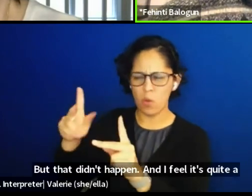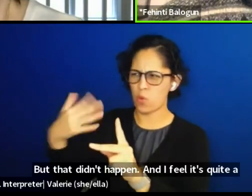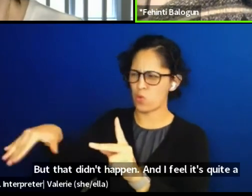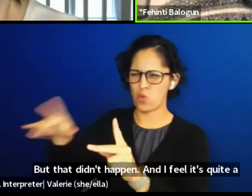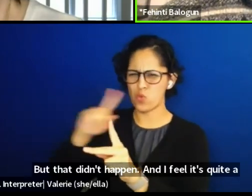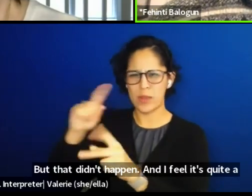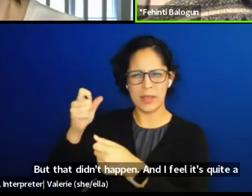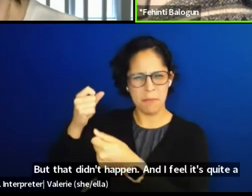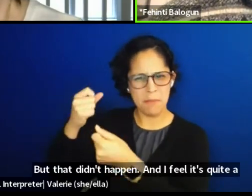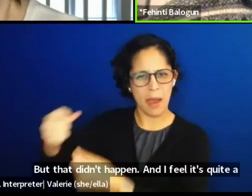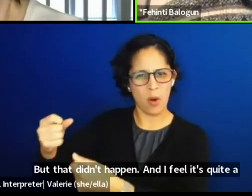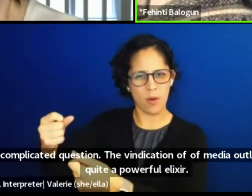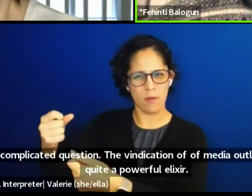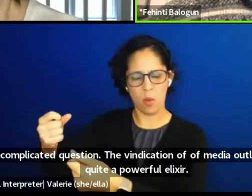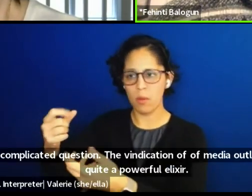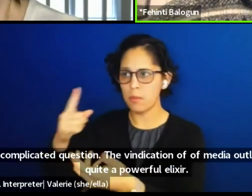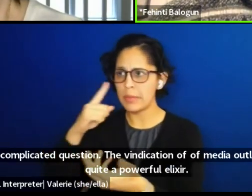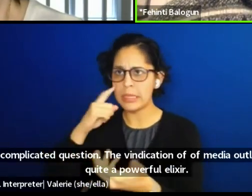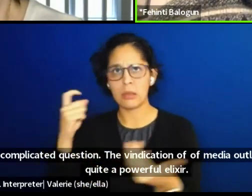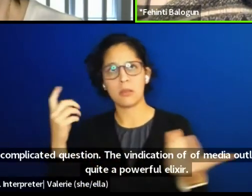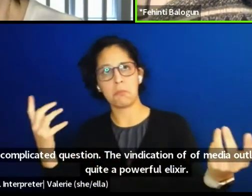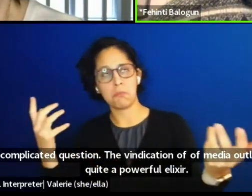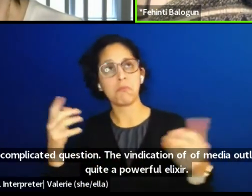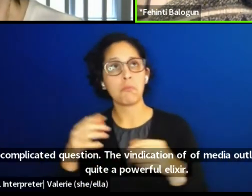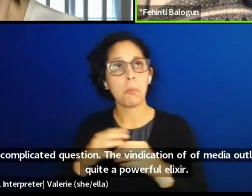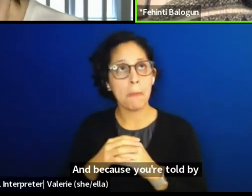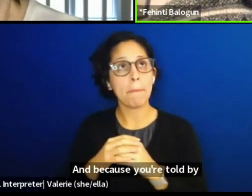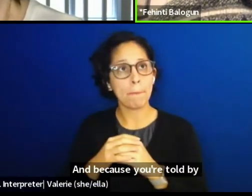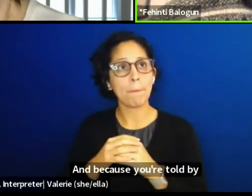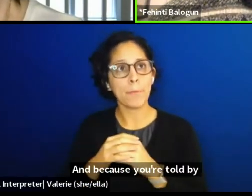because you're told by a respected quote unquote